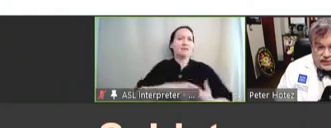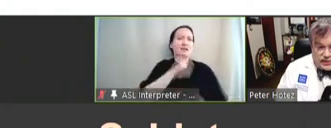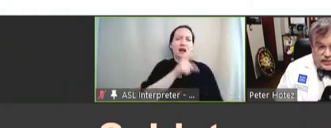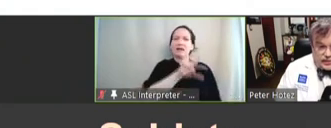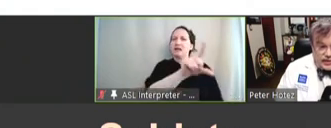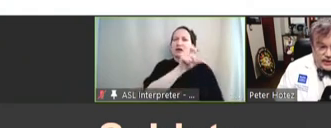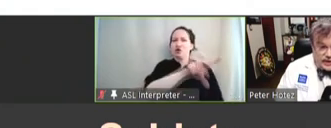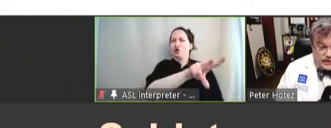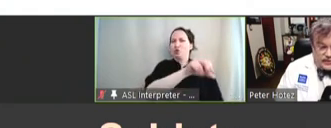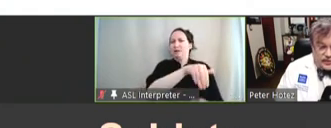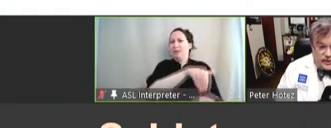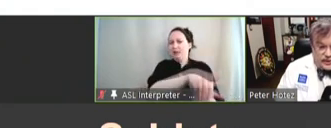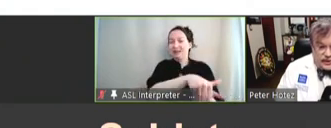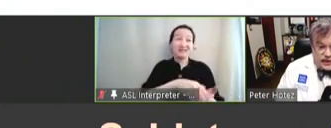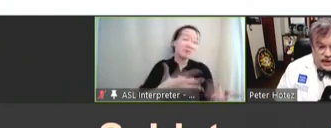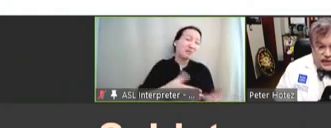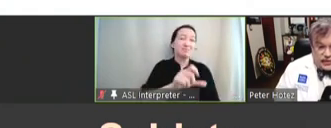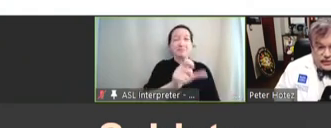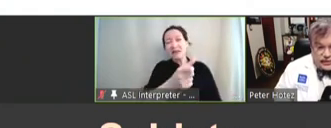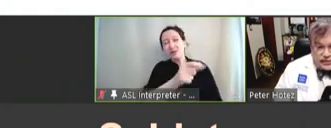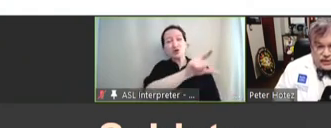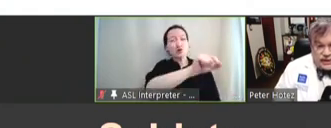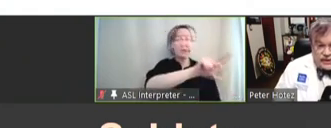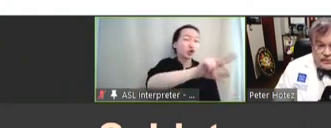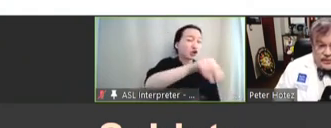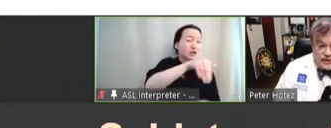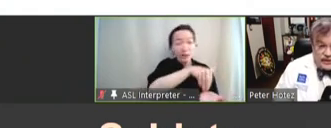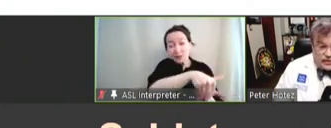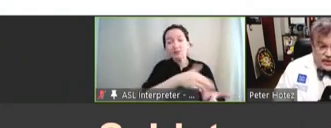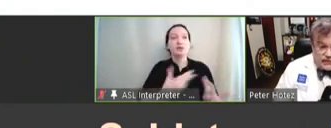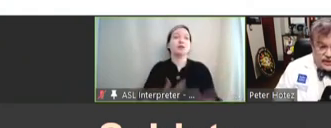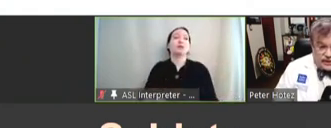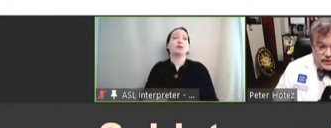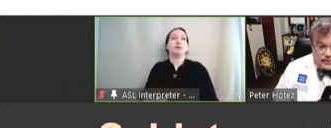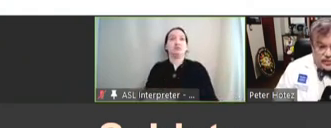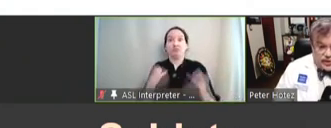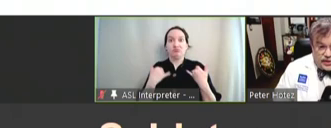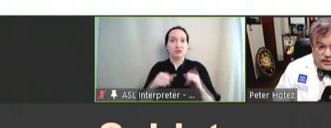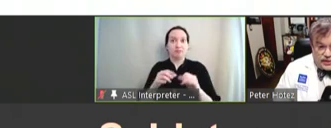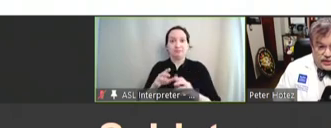but it could be tens of millions. And also, we still don't have an industrial partner to do